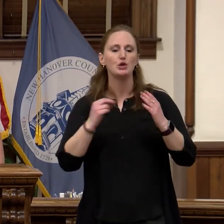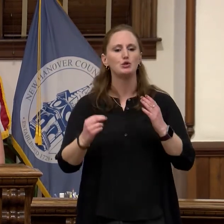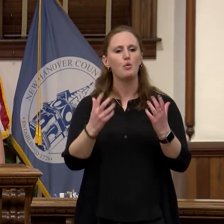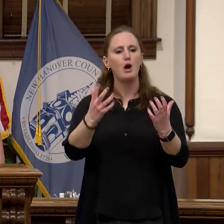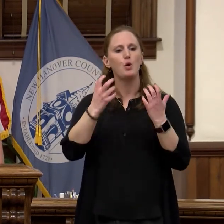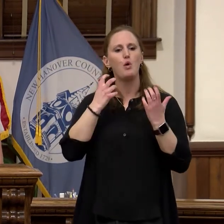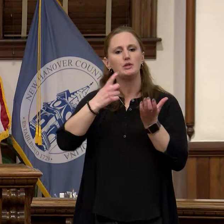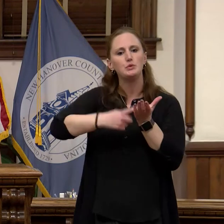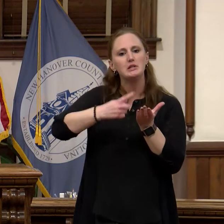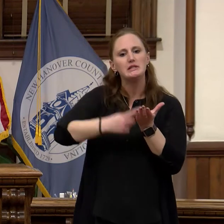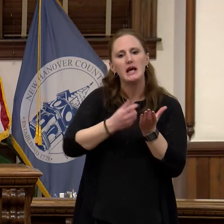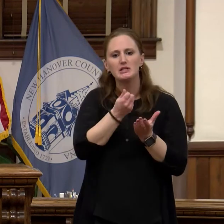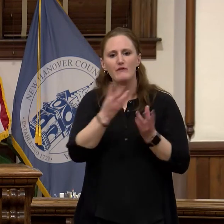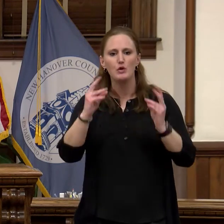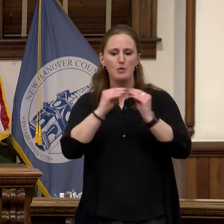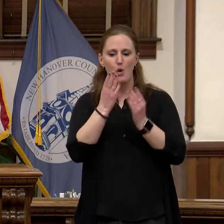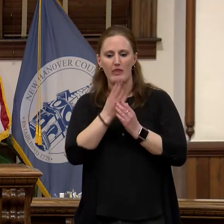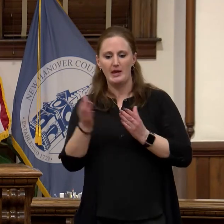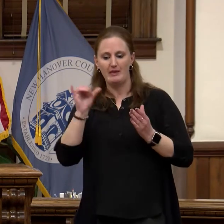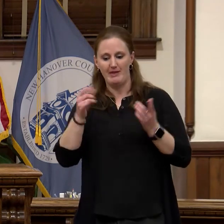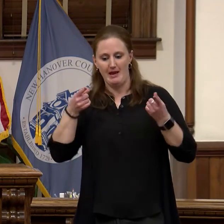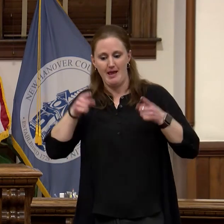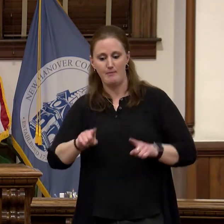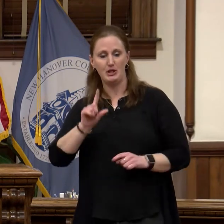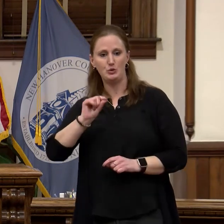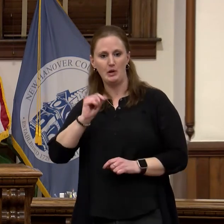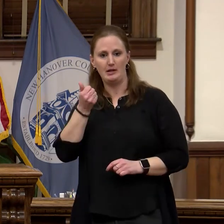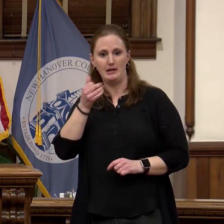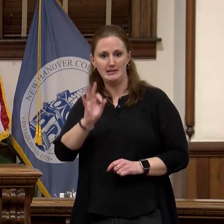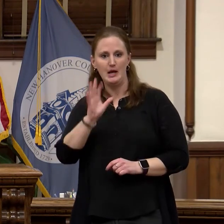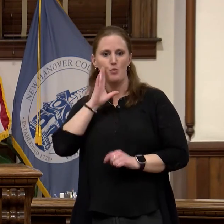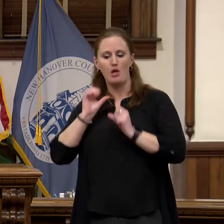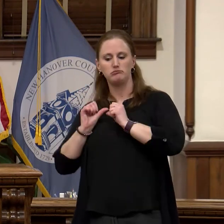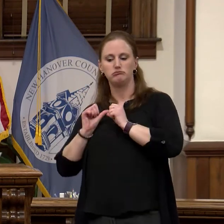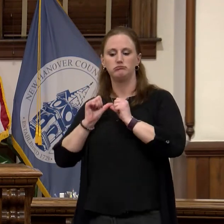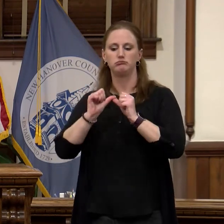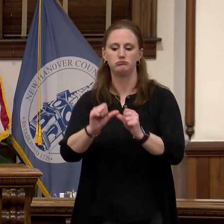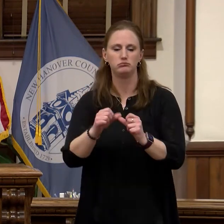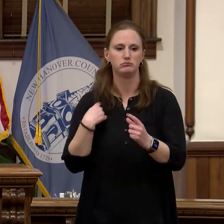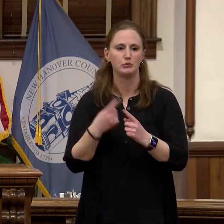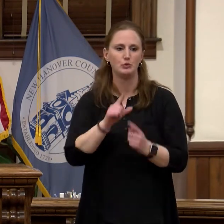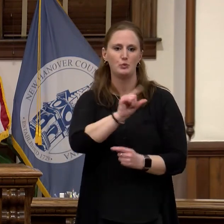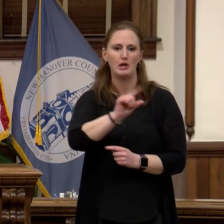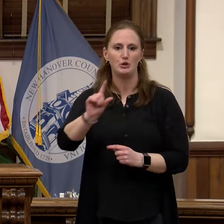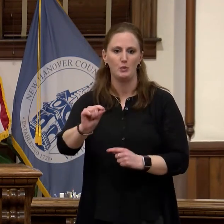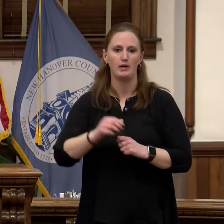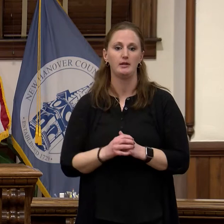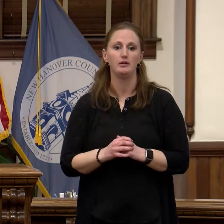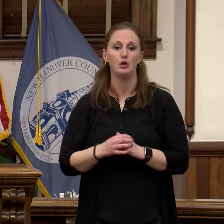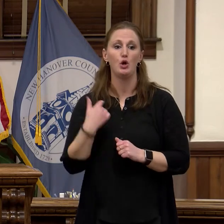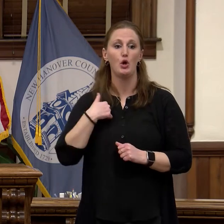took place in 2019 and are continuing into 2020. We consolidated the governance